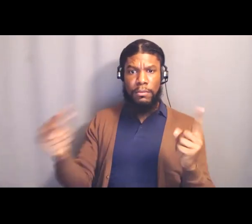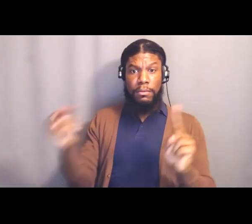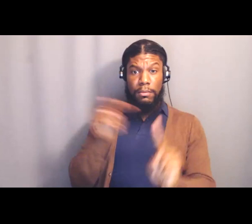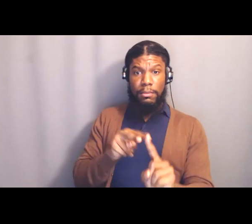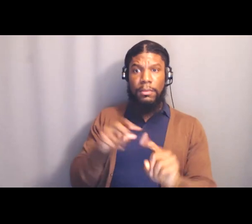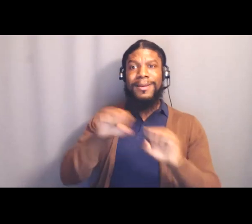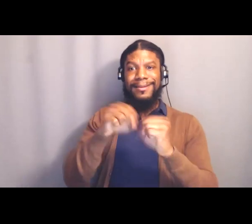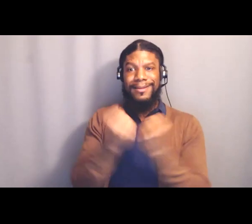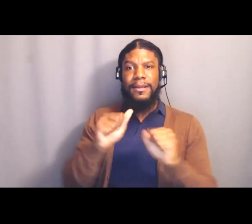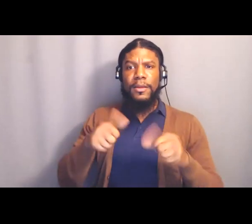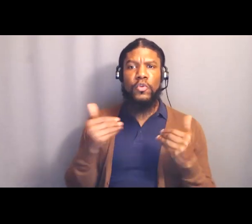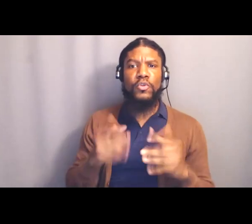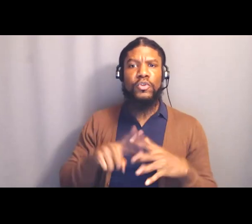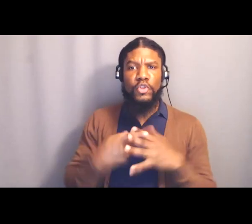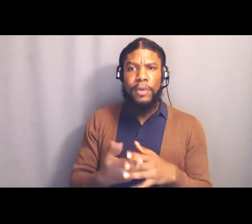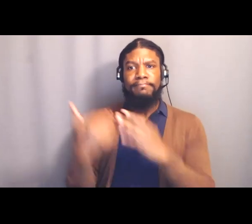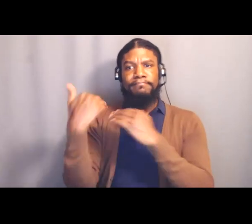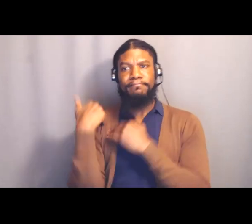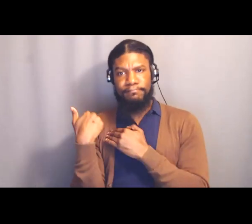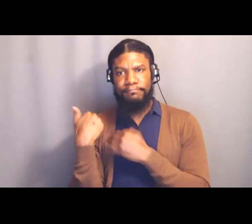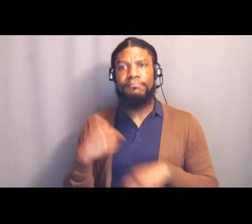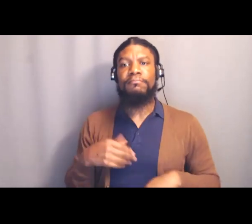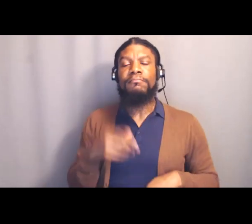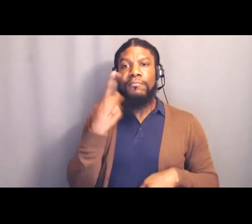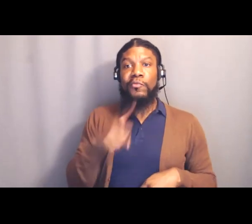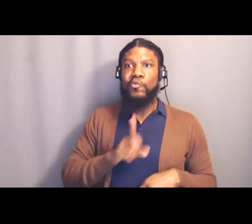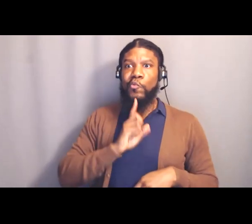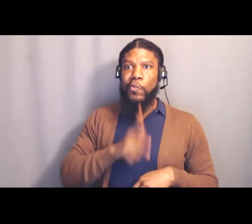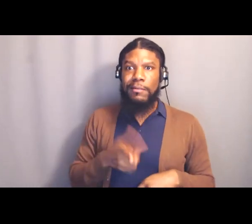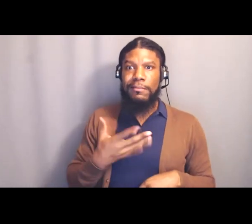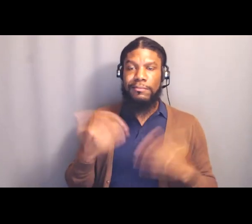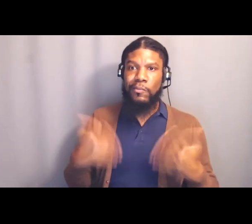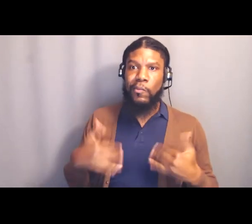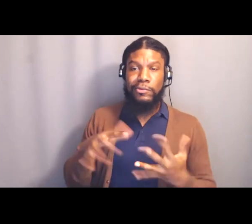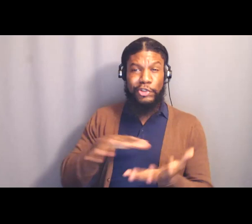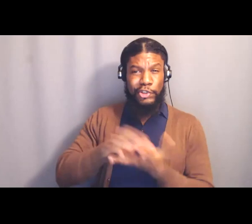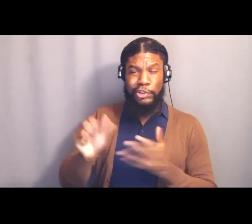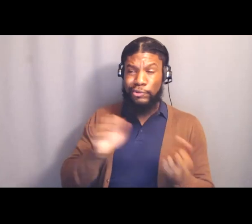for its real and destructive history. Western society has, you know,